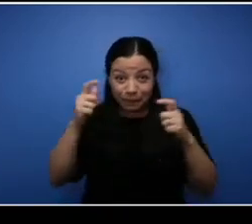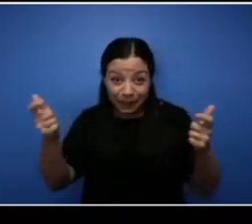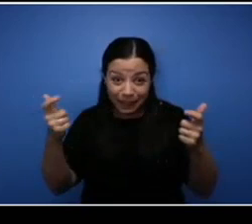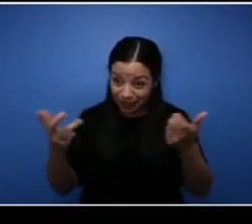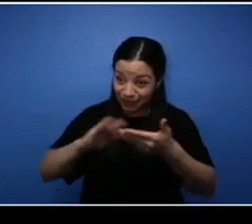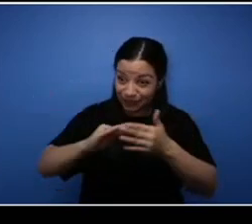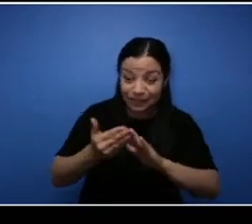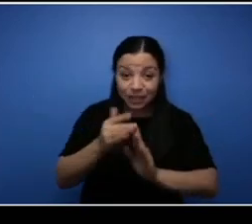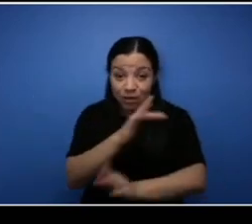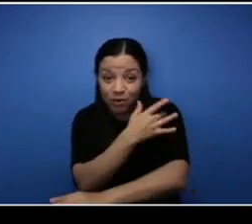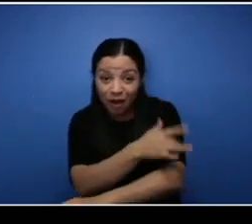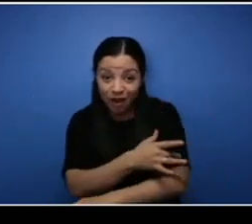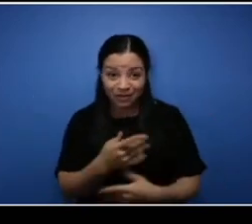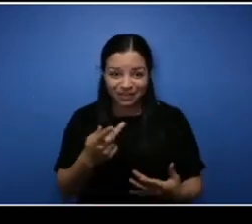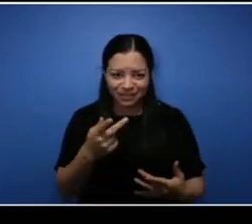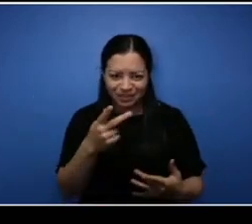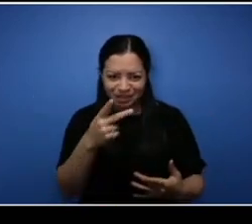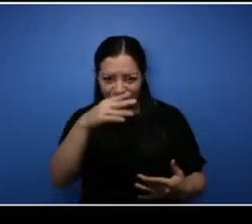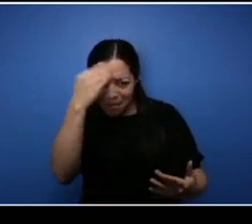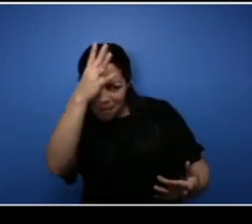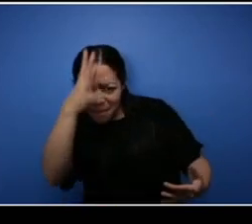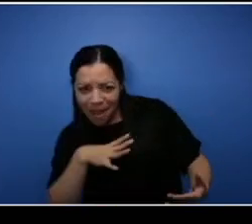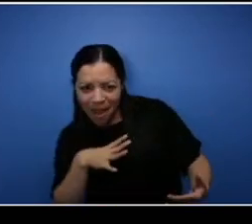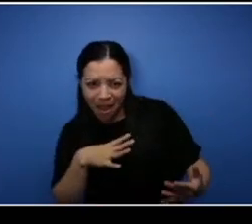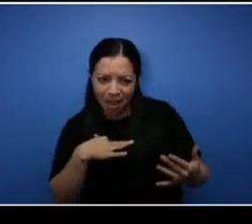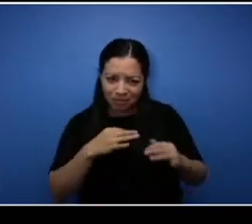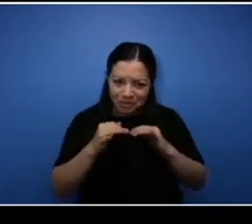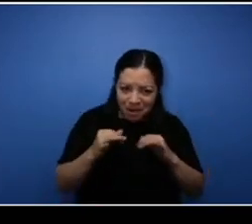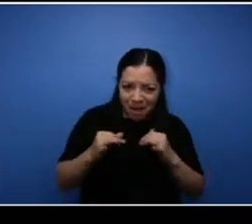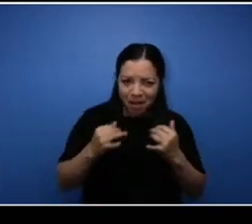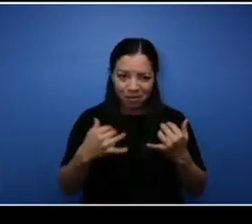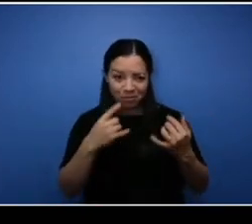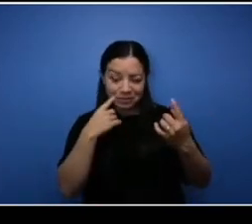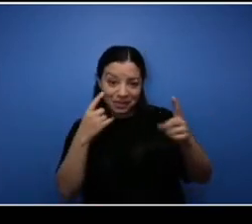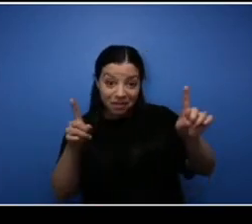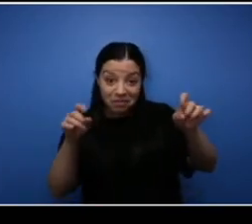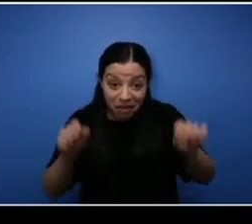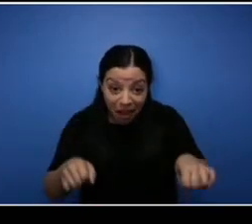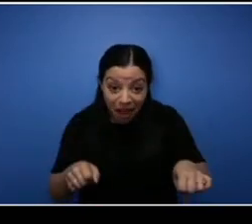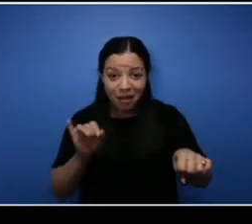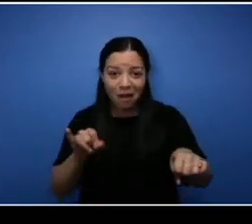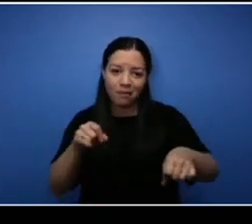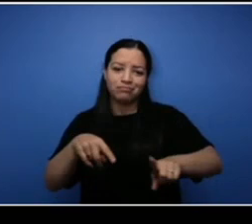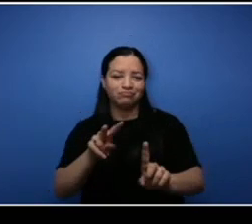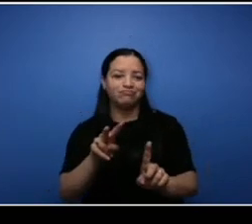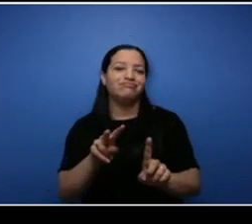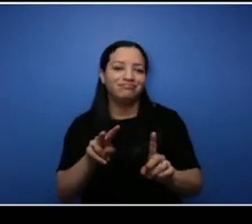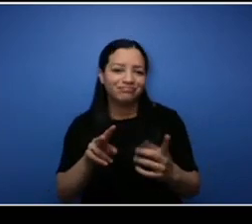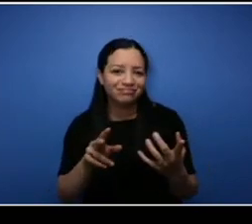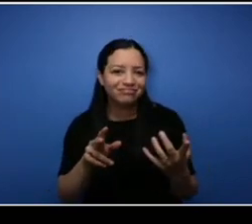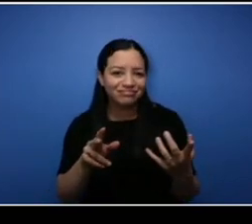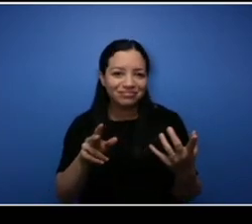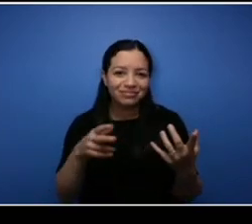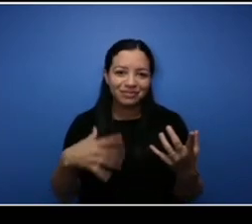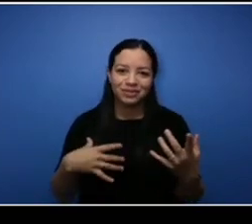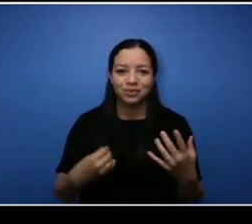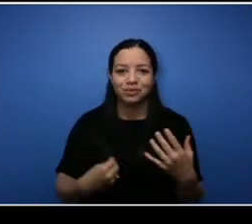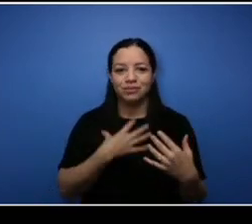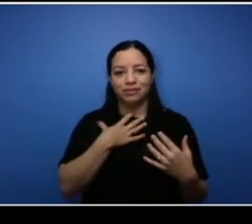that look like me and you know being so successful. So those things are are big for myself so